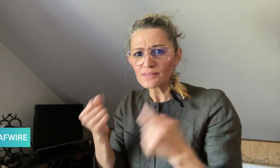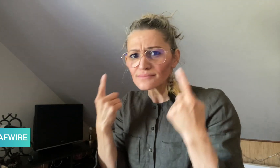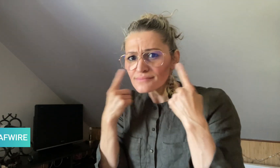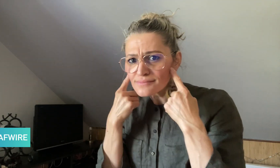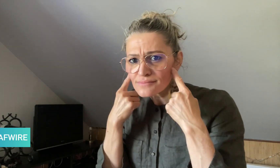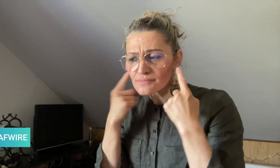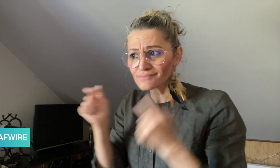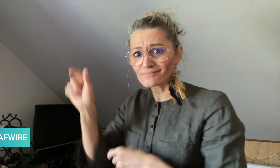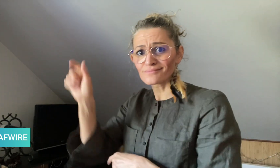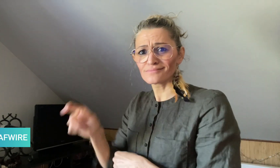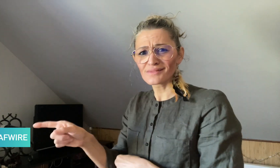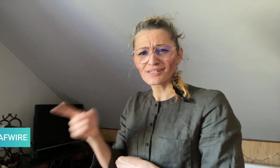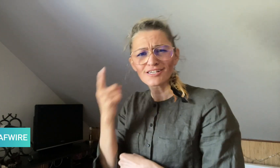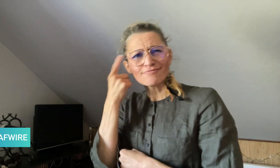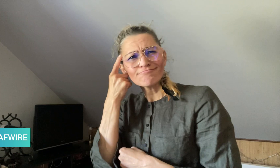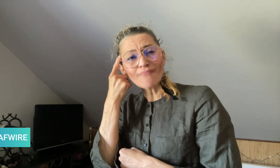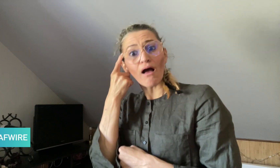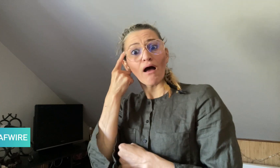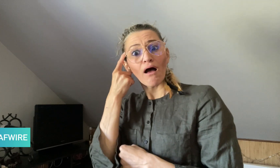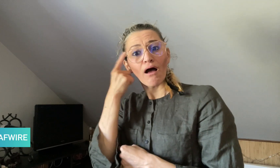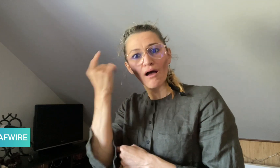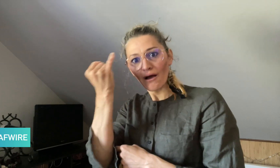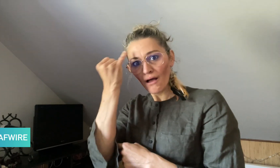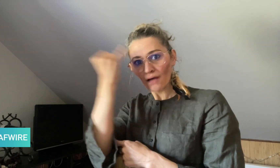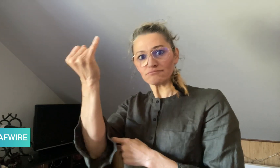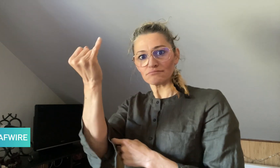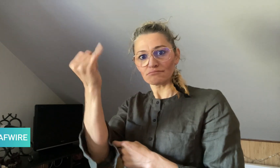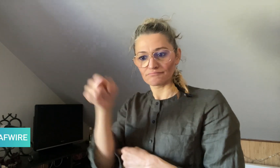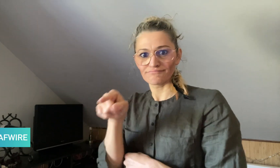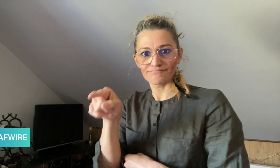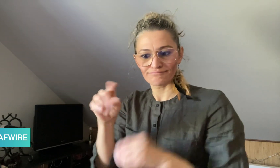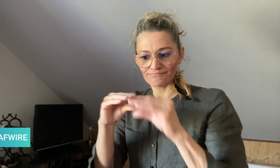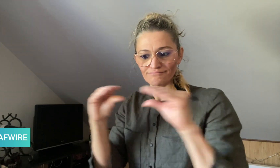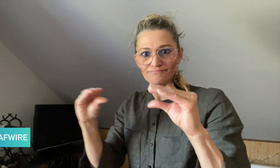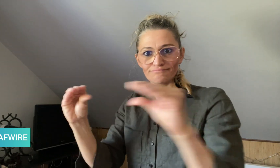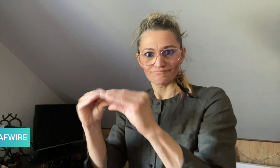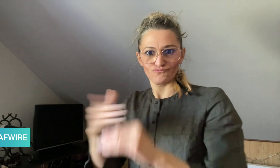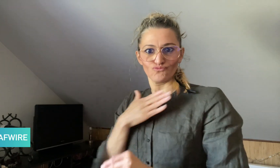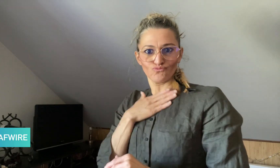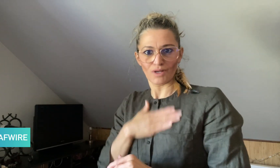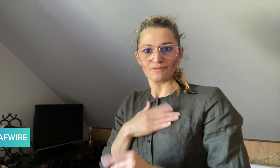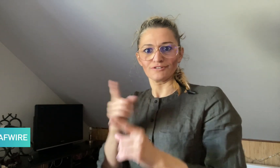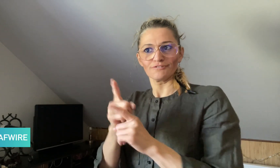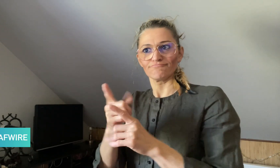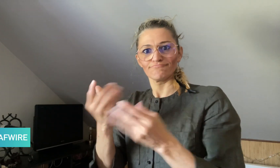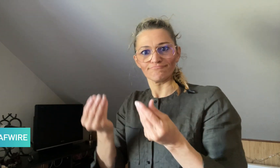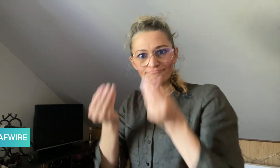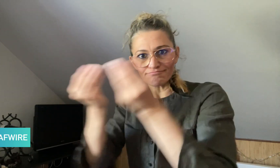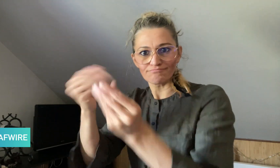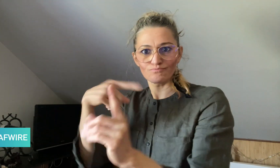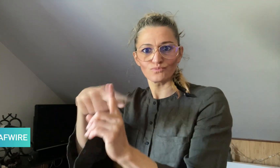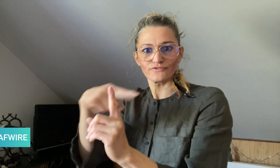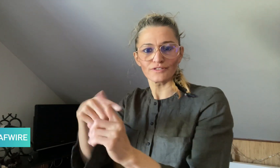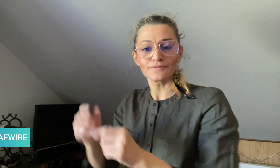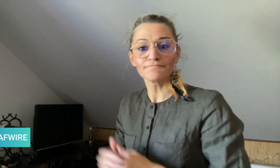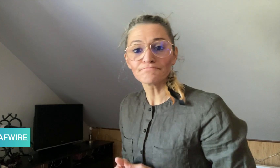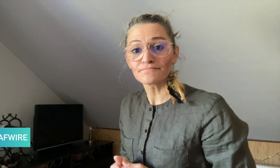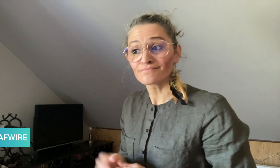they are unable to hear. He says that this invention can